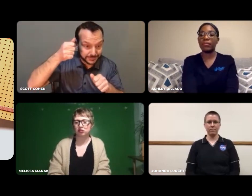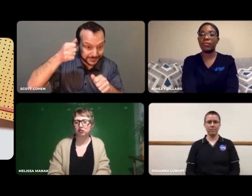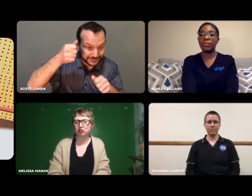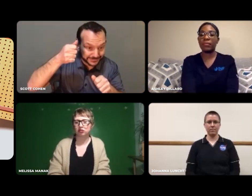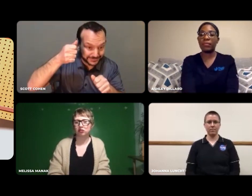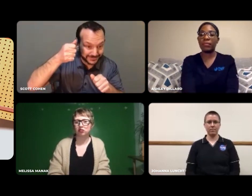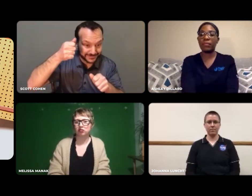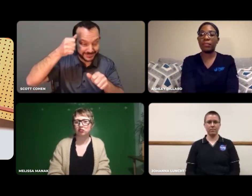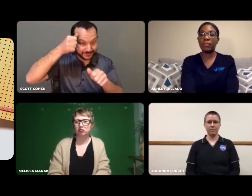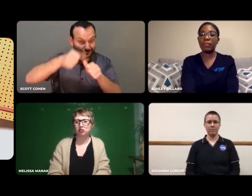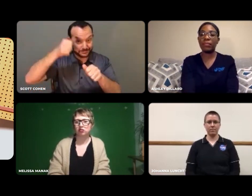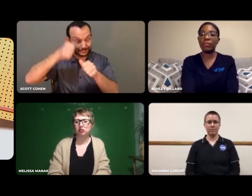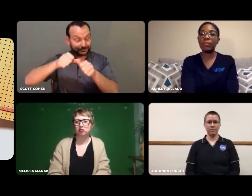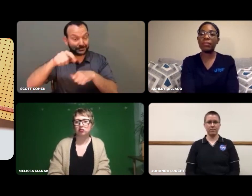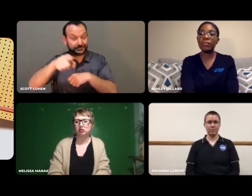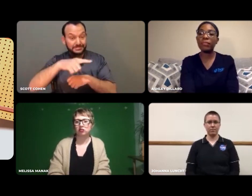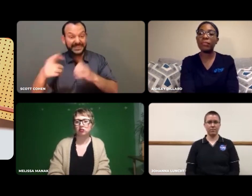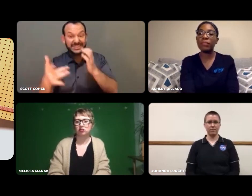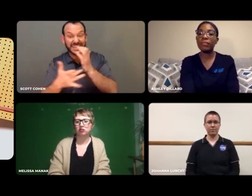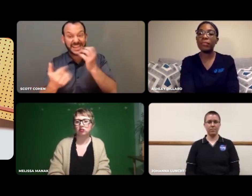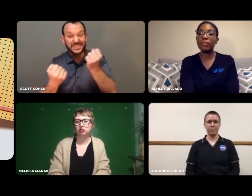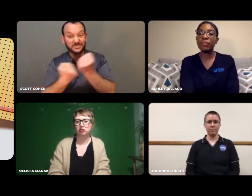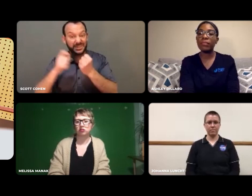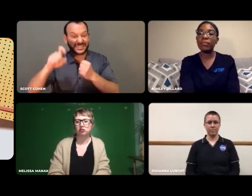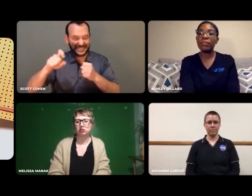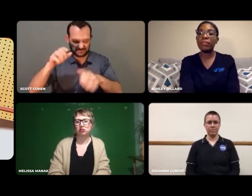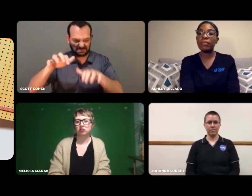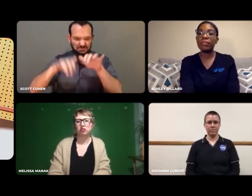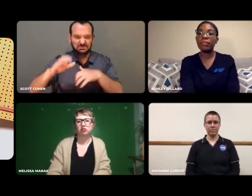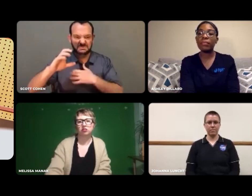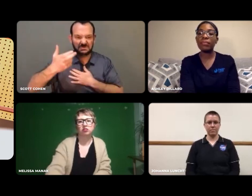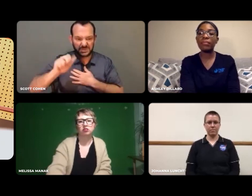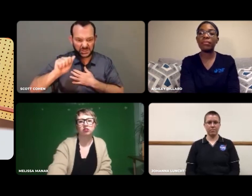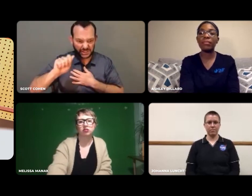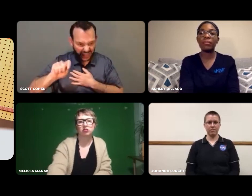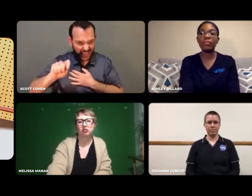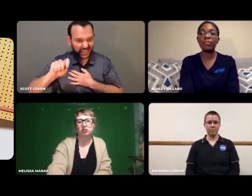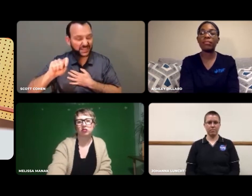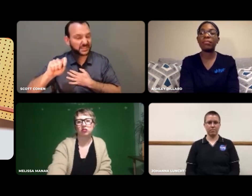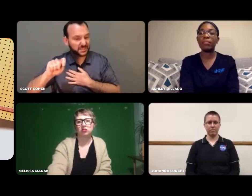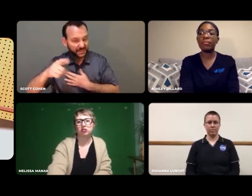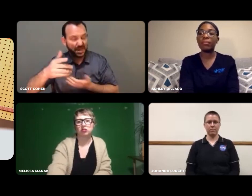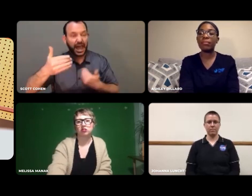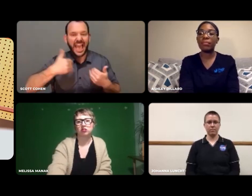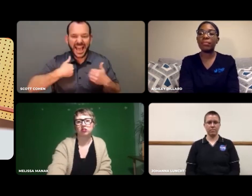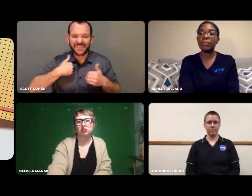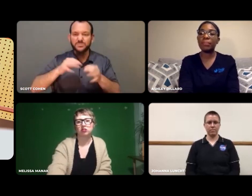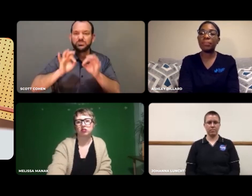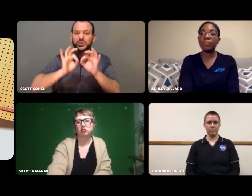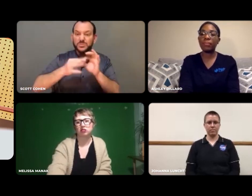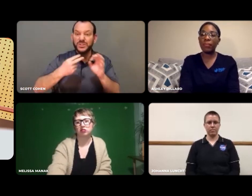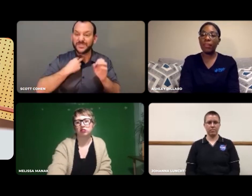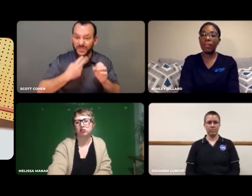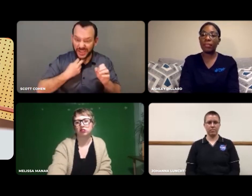Remember, if you need technical support questions answered, those are in the chat box.